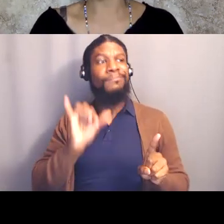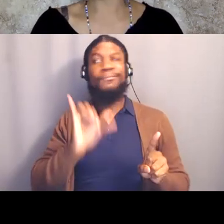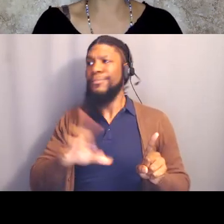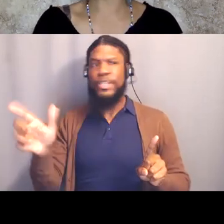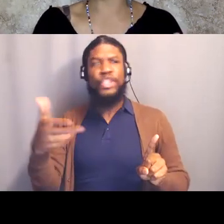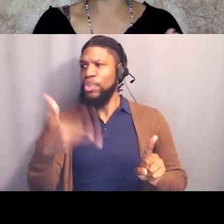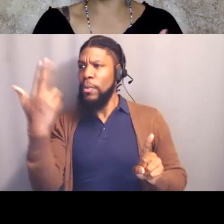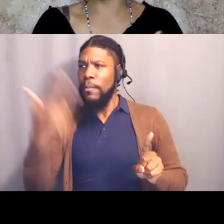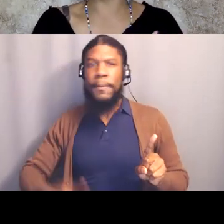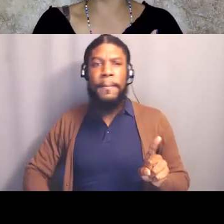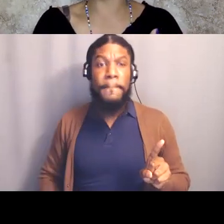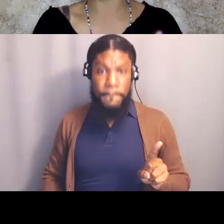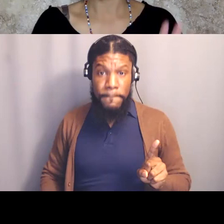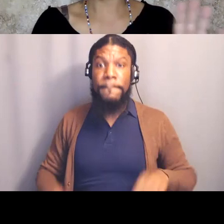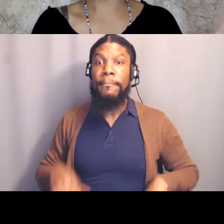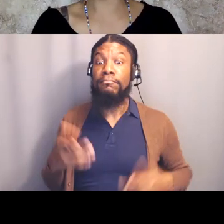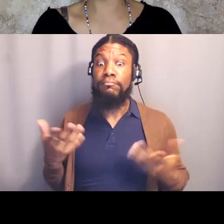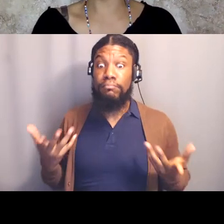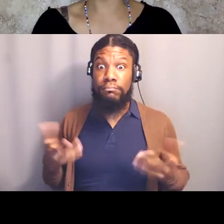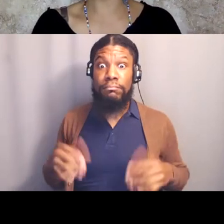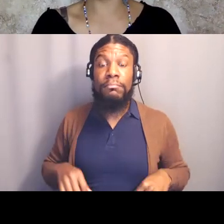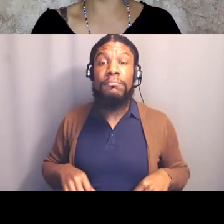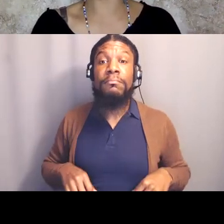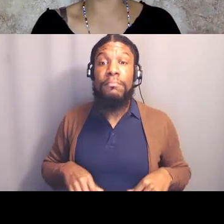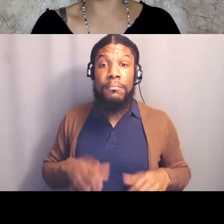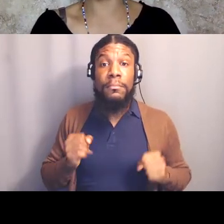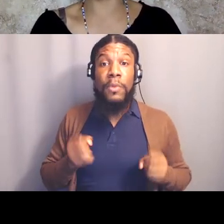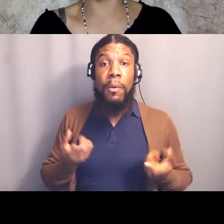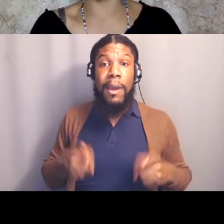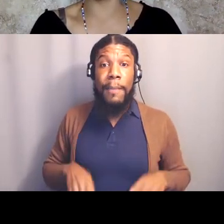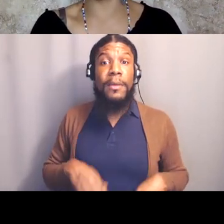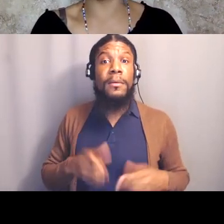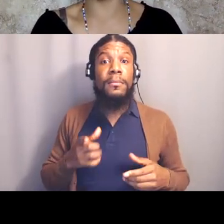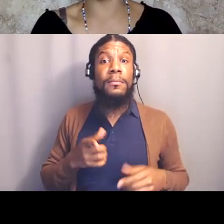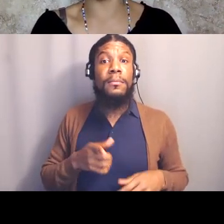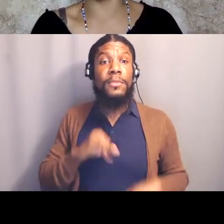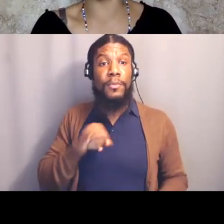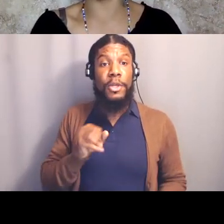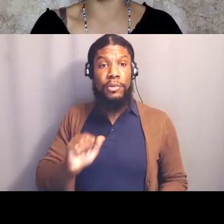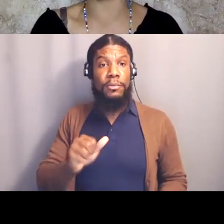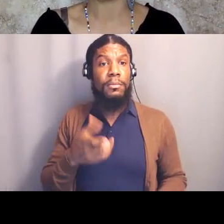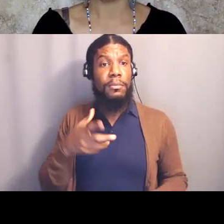and it first in his hand, and then, as his phone was shot out of his hand, Jamal reached down to pick up the phone